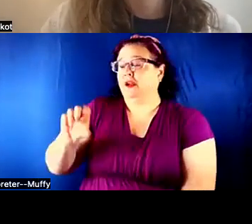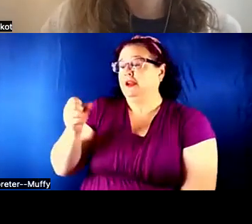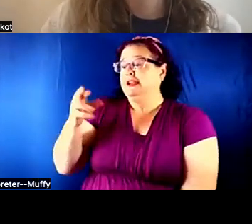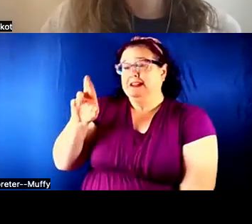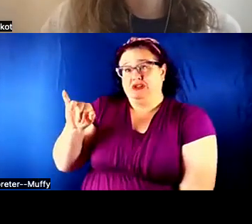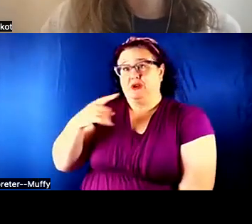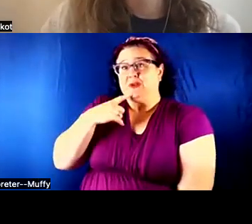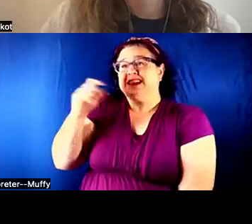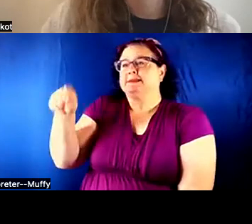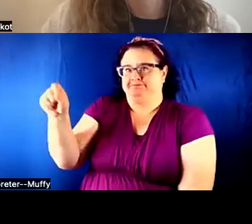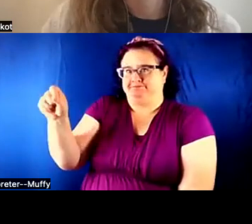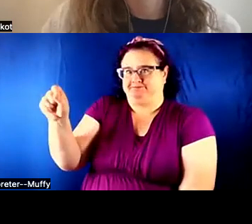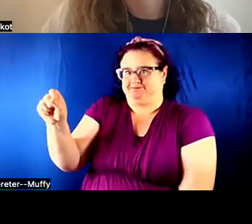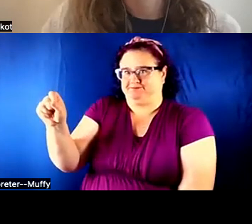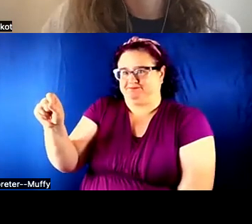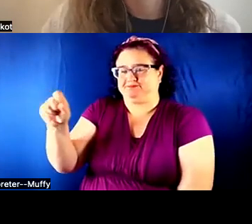Shiri: I have a question following up on what he said.